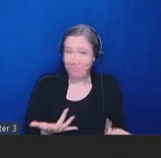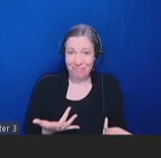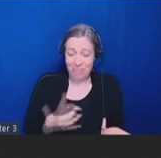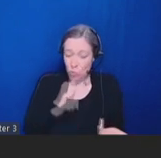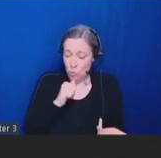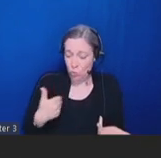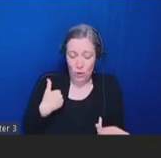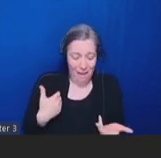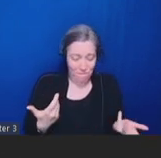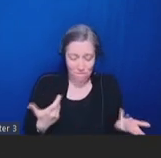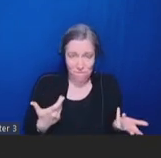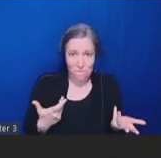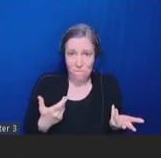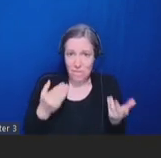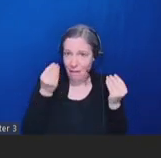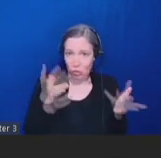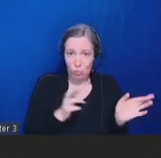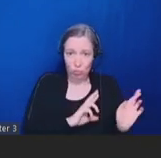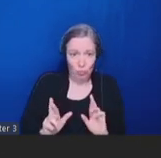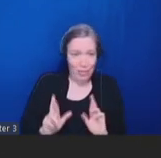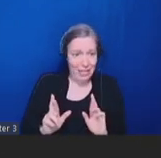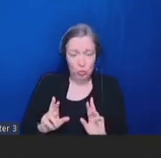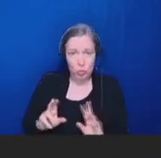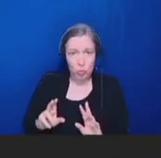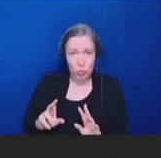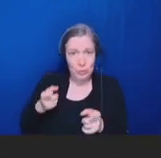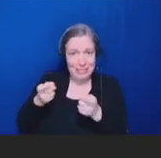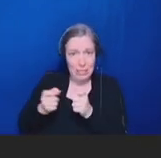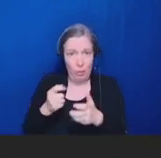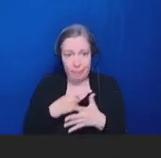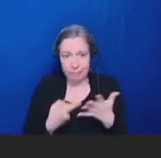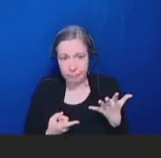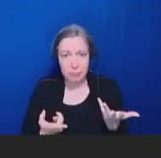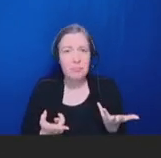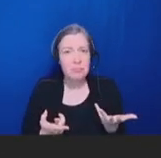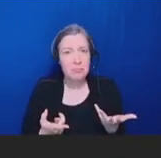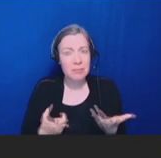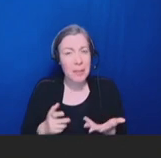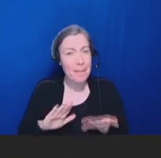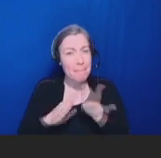these, this is also leading to a lot of fatigue amongst just the enthusiasm for them to have